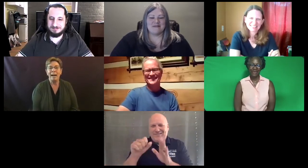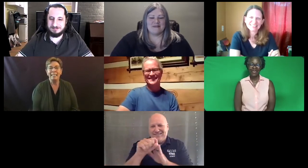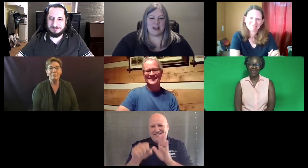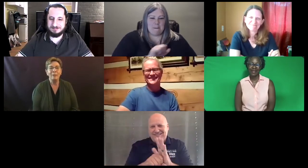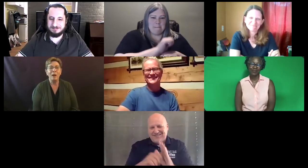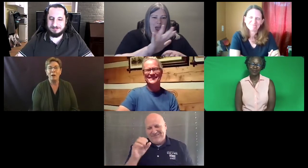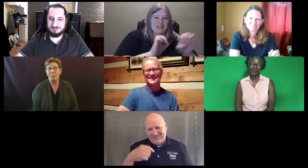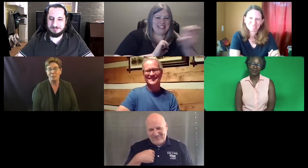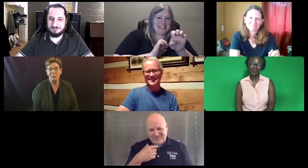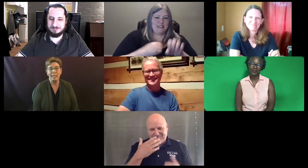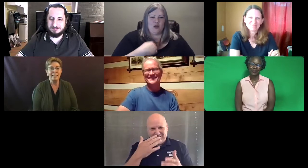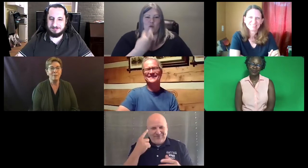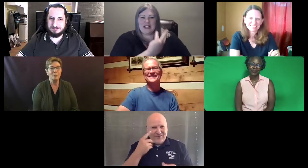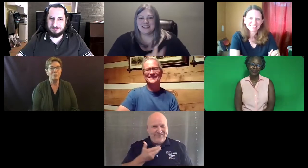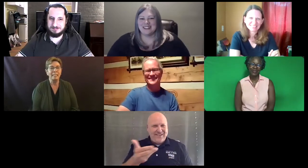But we are sister states most certainly.